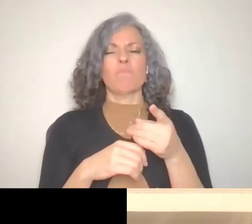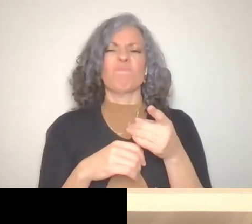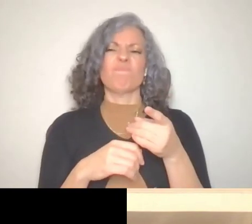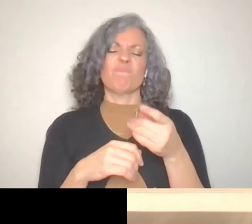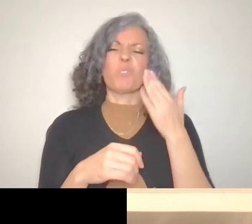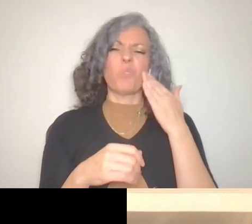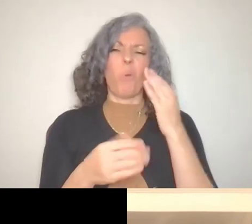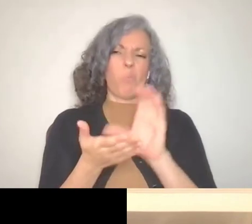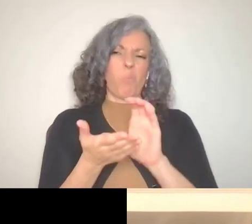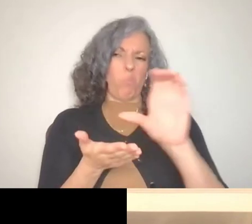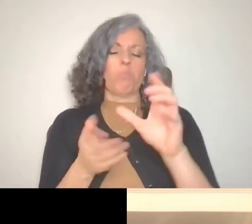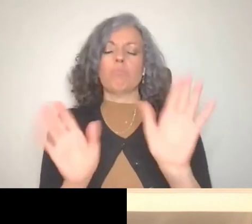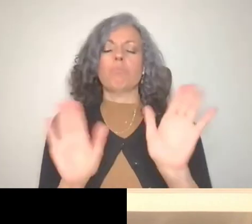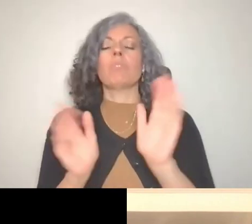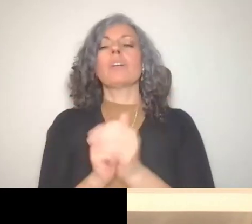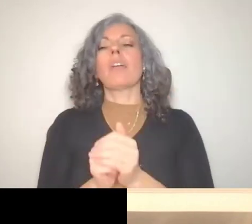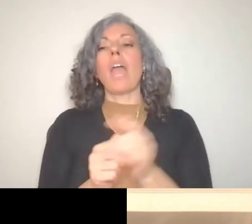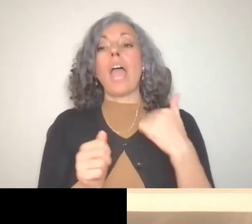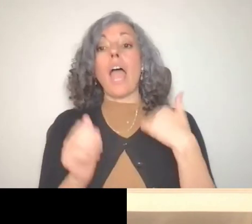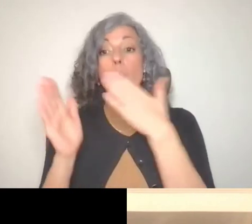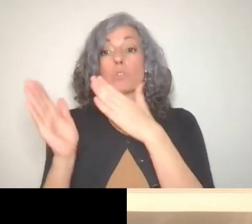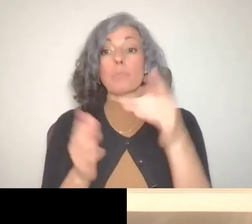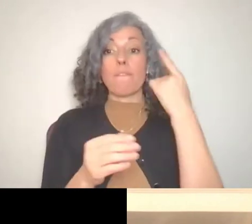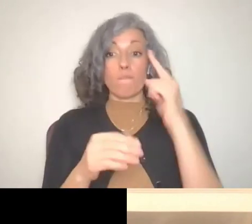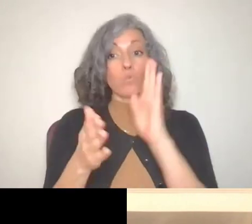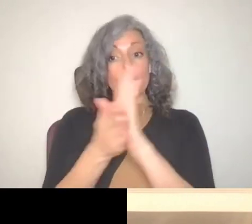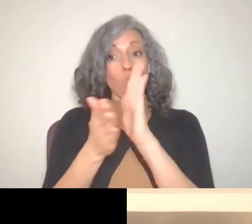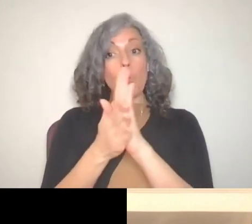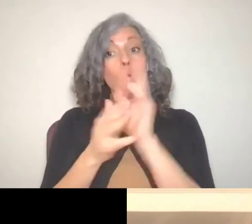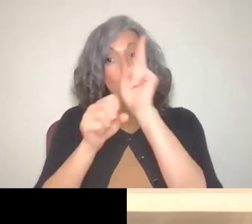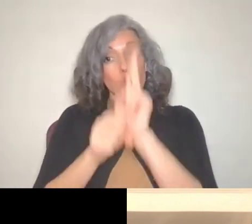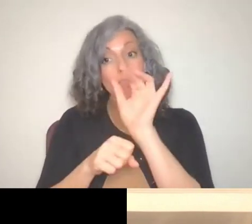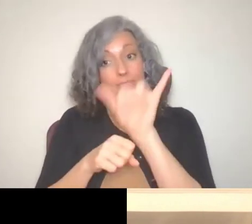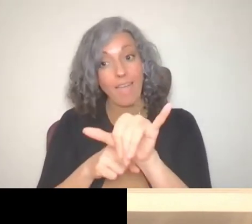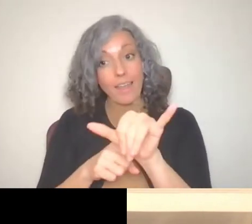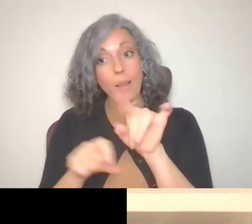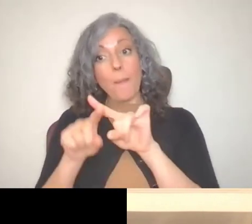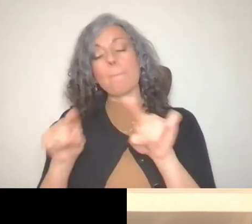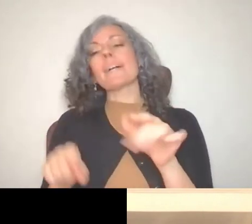because I was saying to you the first going, I'm actually very lucky in that I've